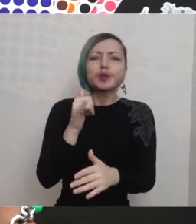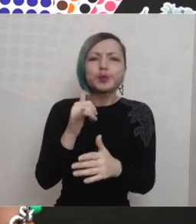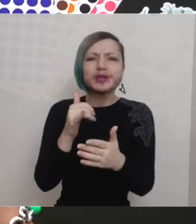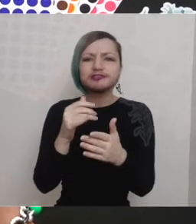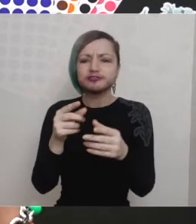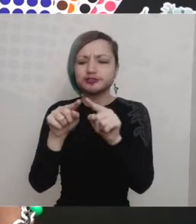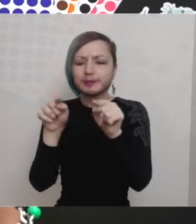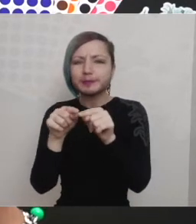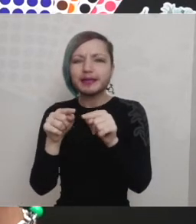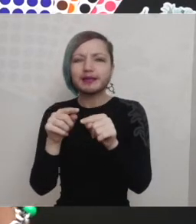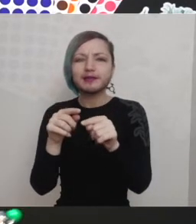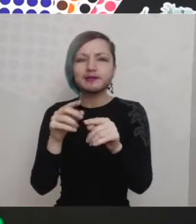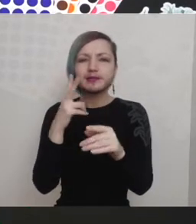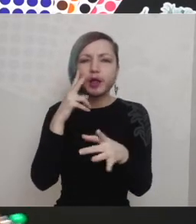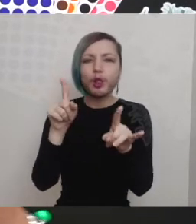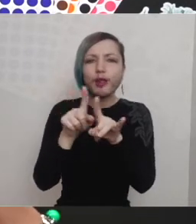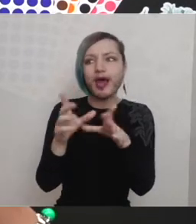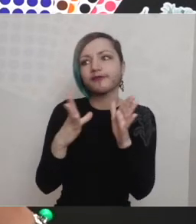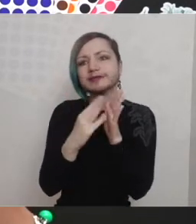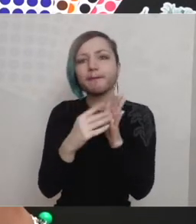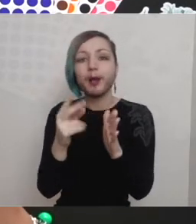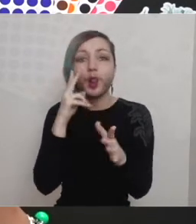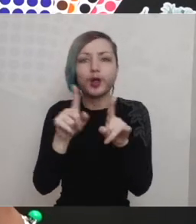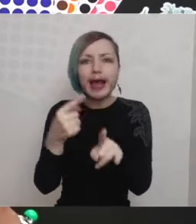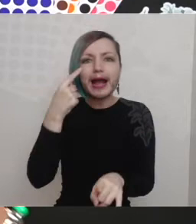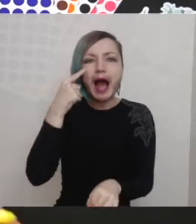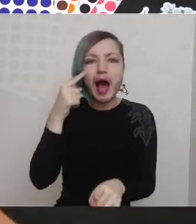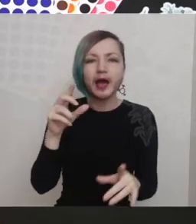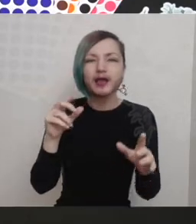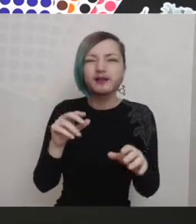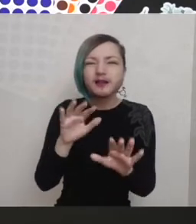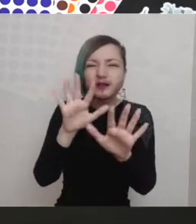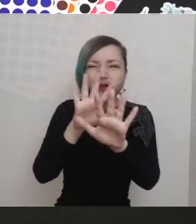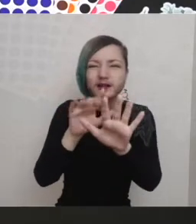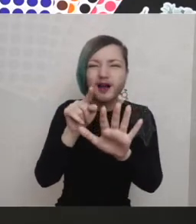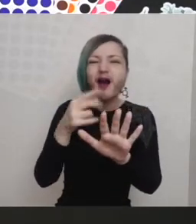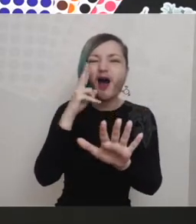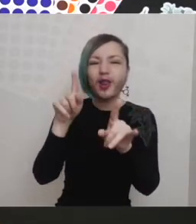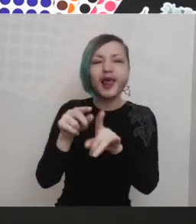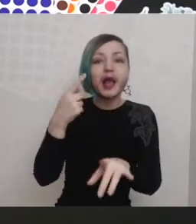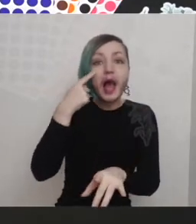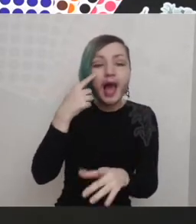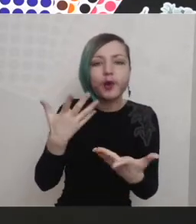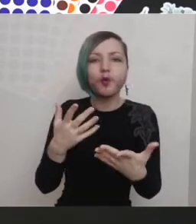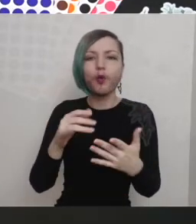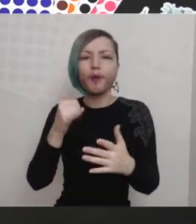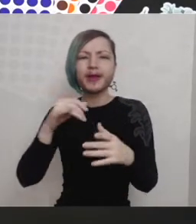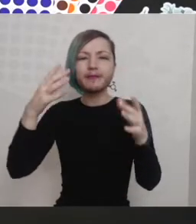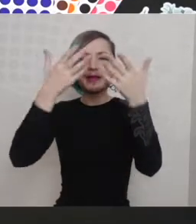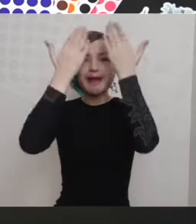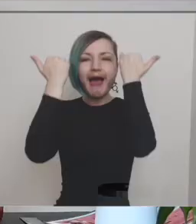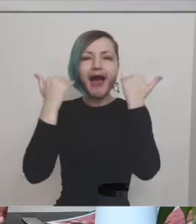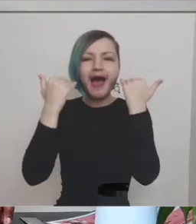look of an eye for example or you might want a slightly darker section for the hair